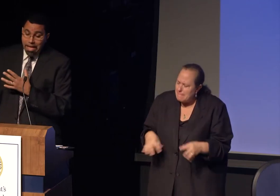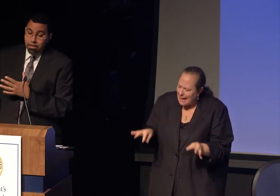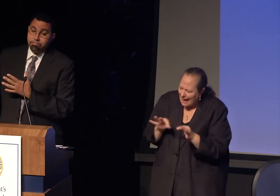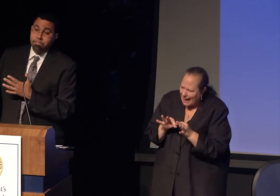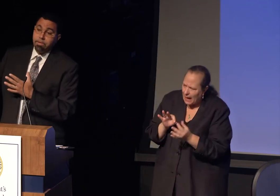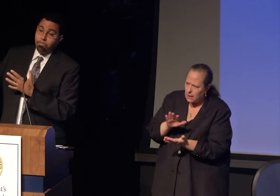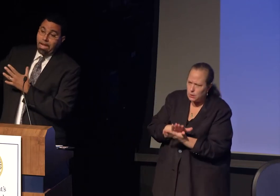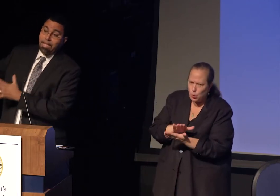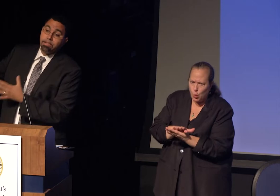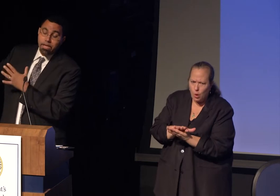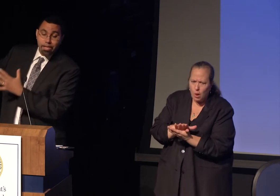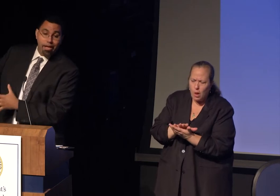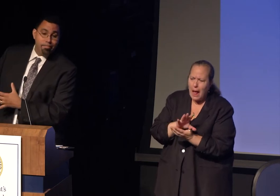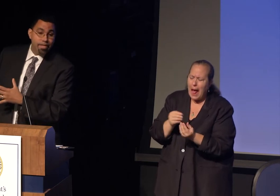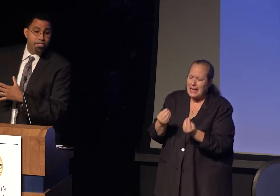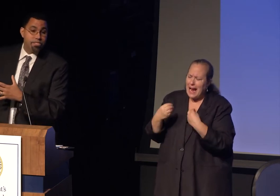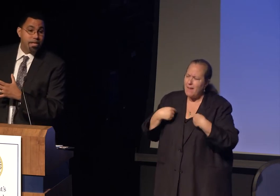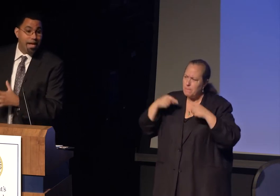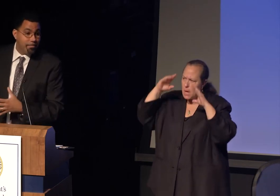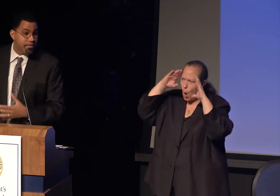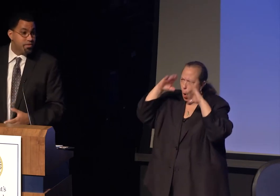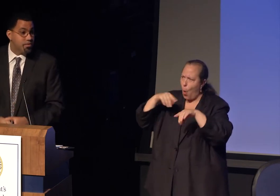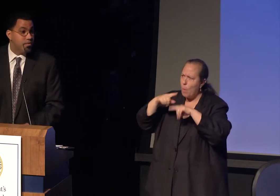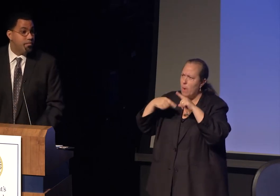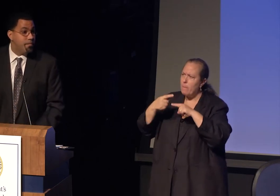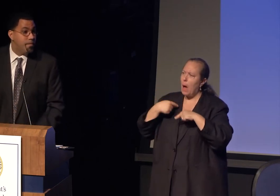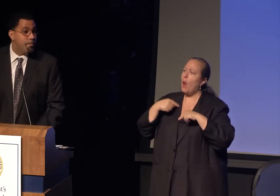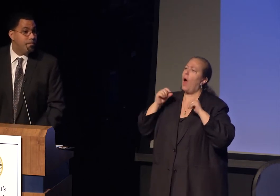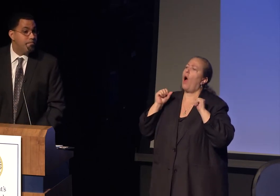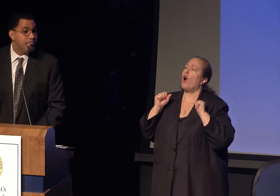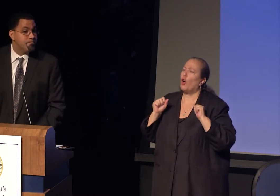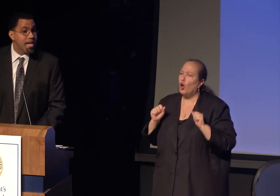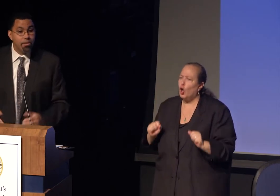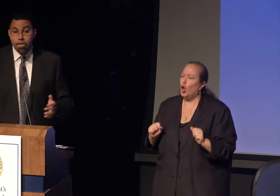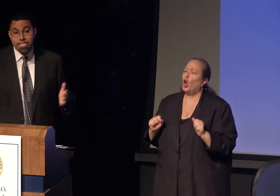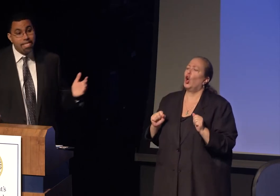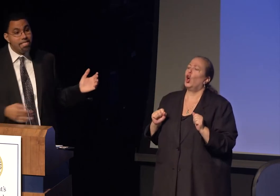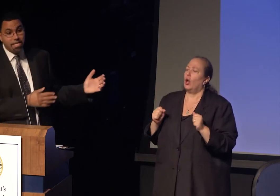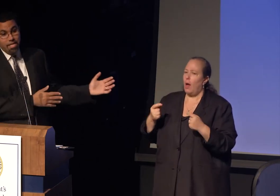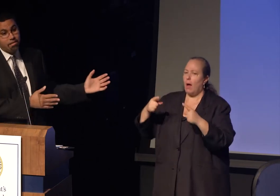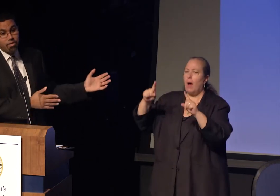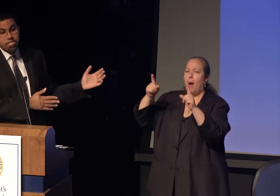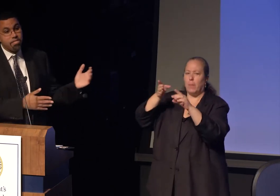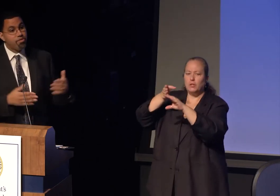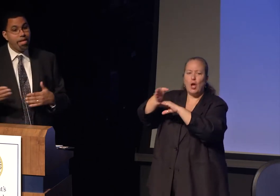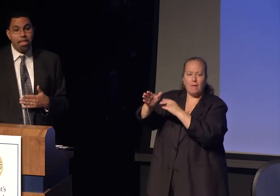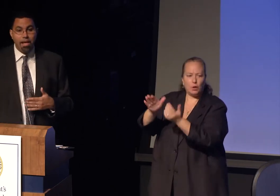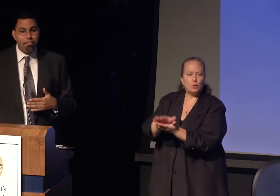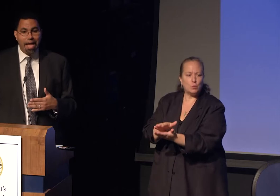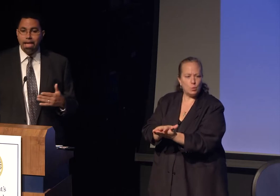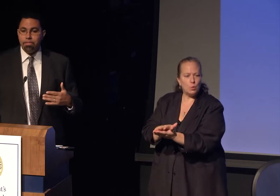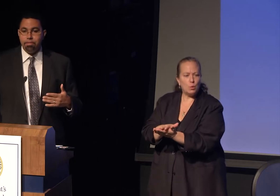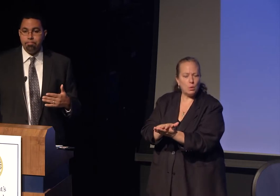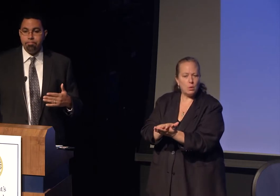about what I could accomplish after school. It wasn't easy and wasn't a straight line path.